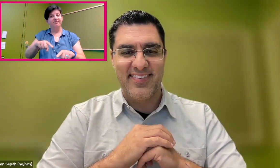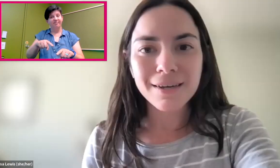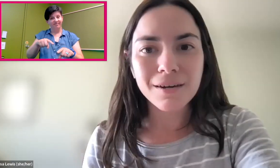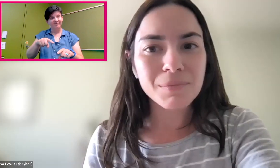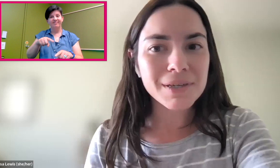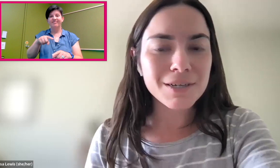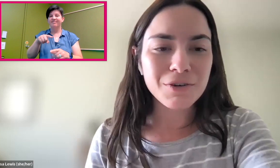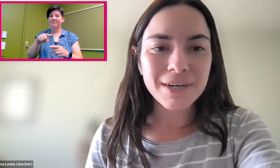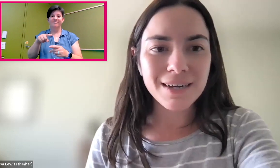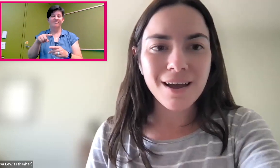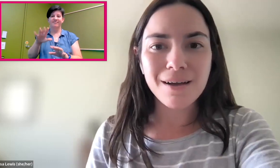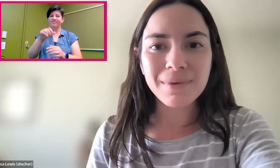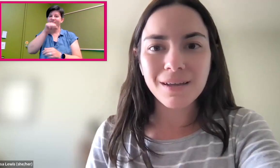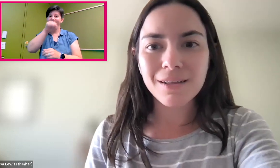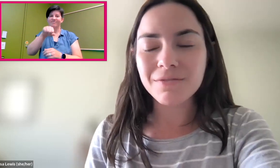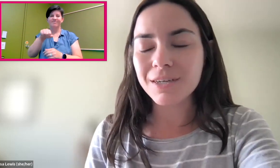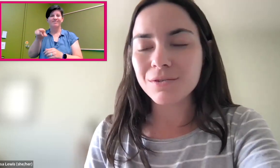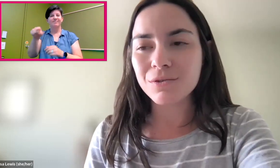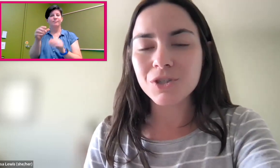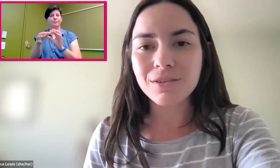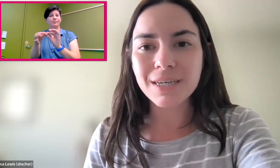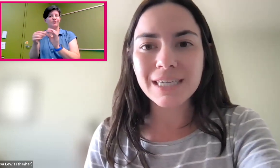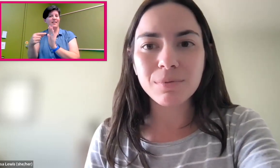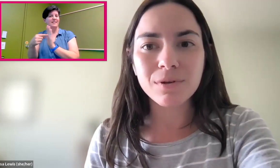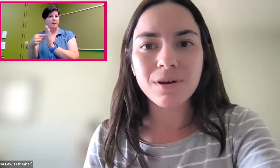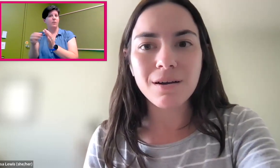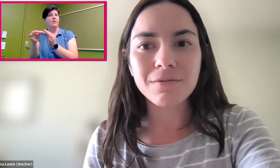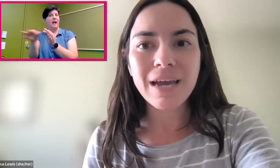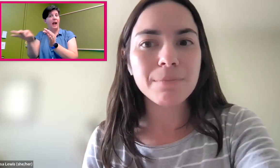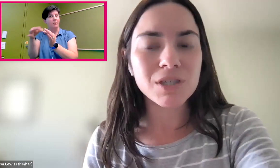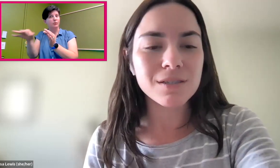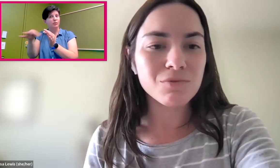I completely agree. I love that you shared the example of captions